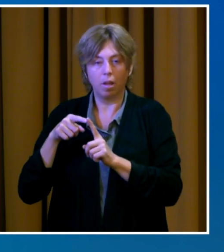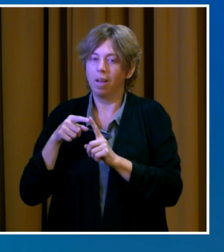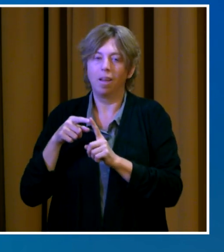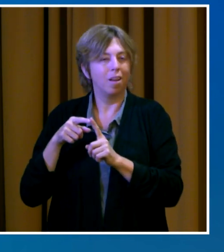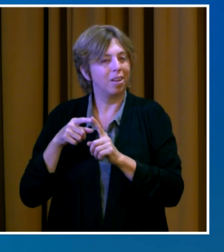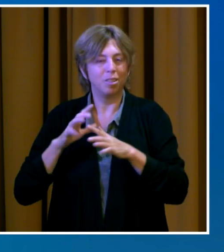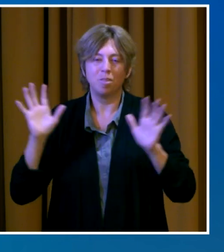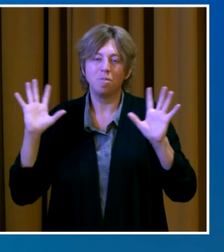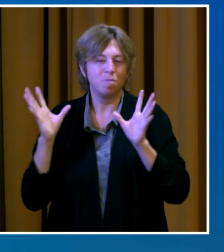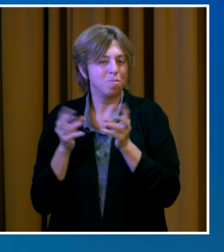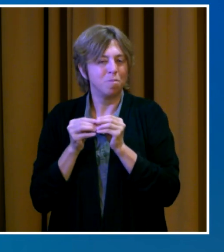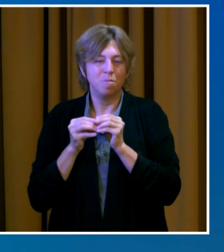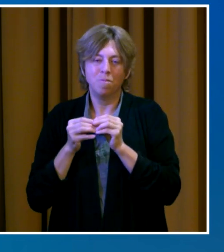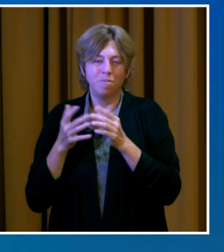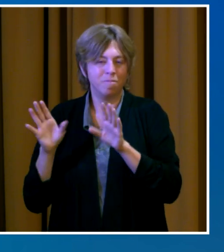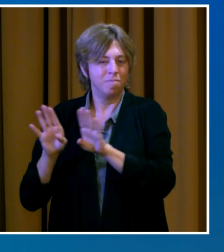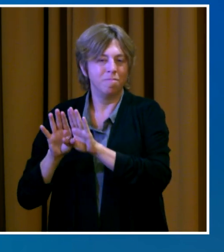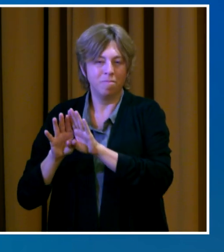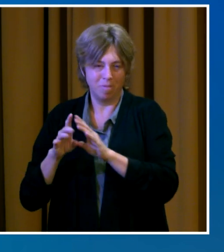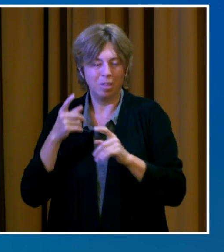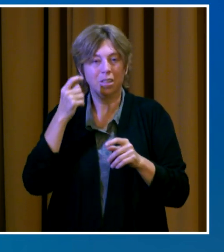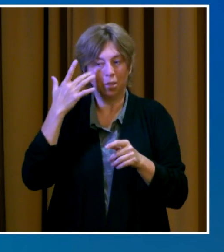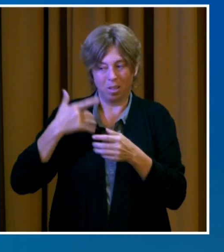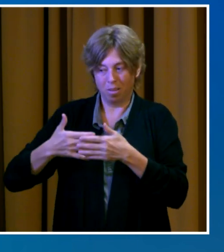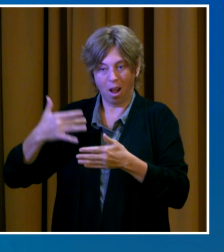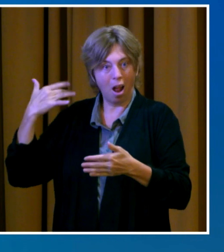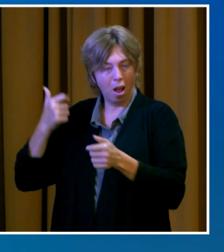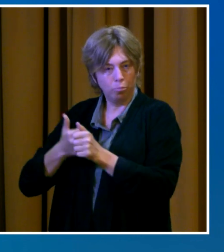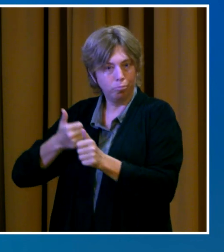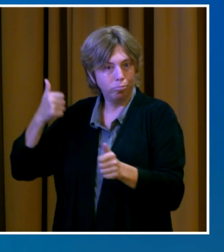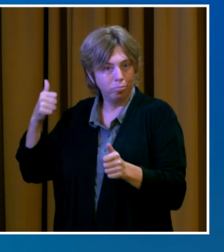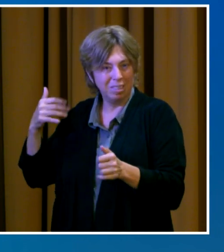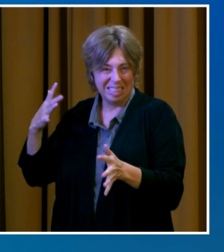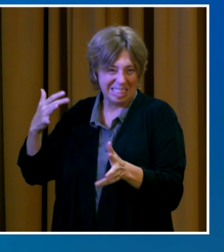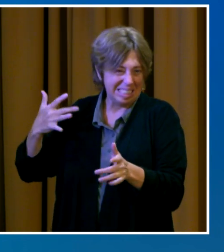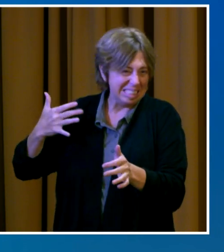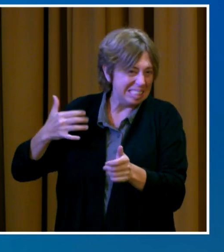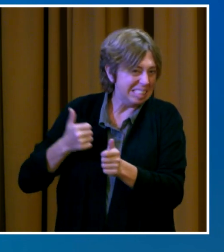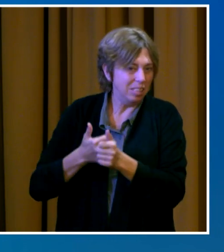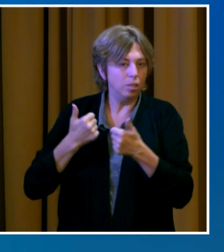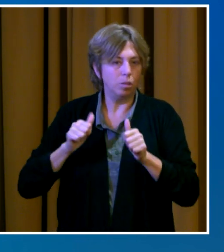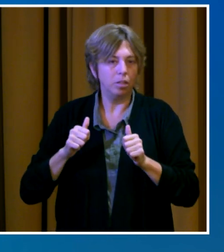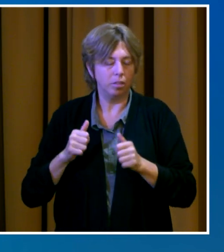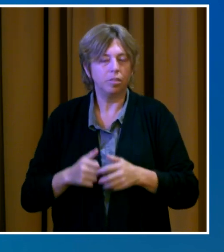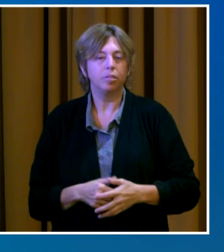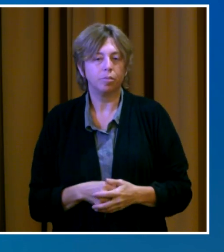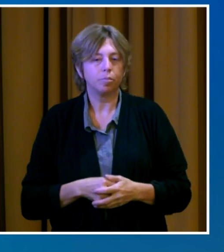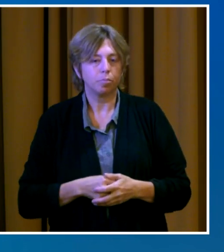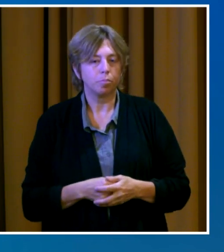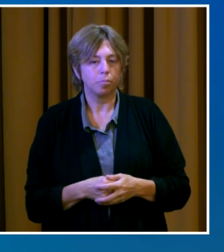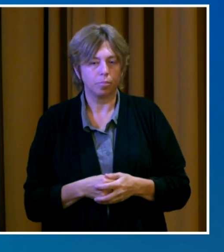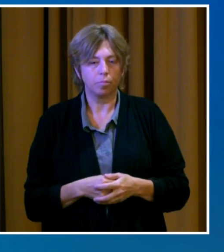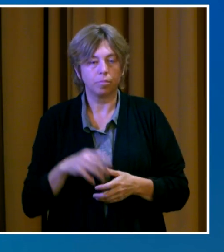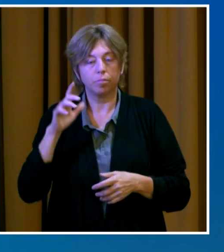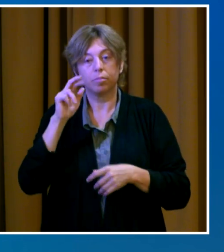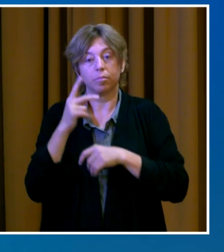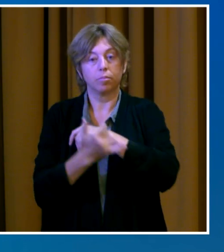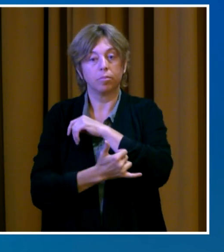The county continues to work with rental assistance providers to open additional rent assistance spots for tenants to